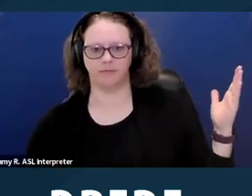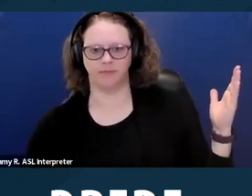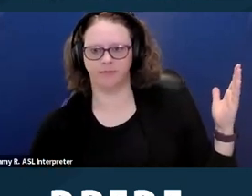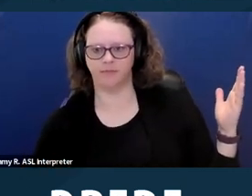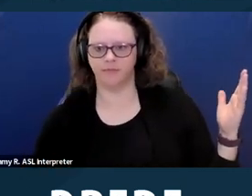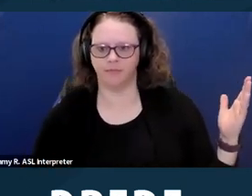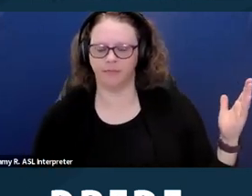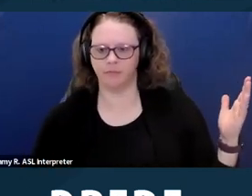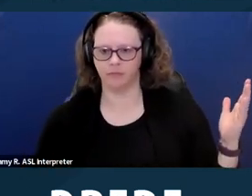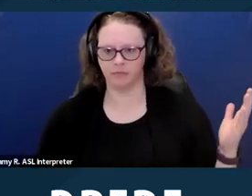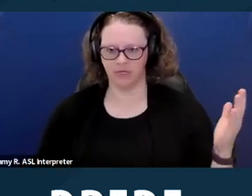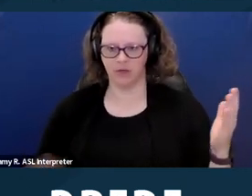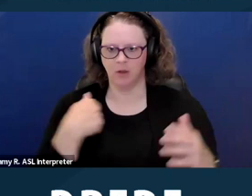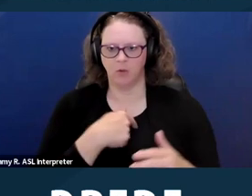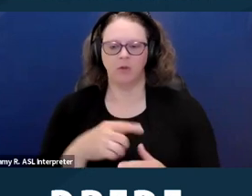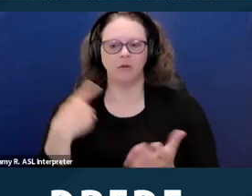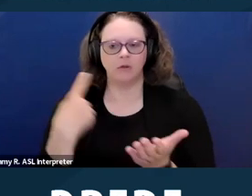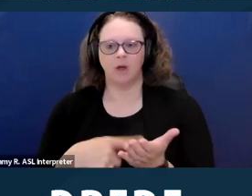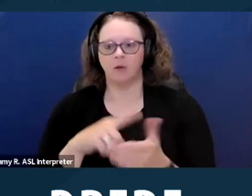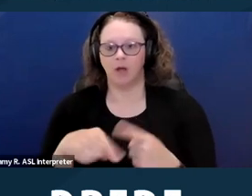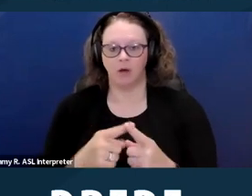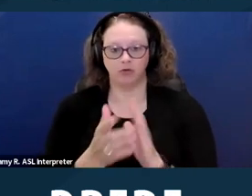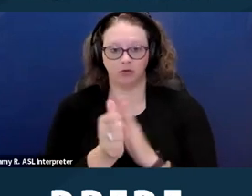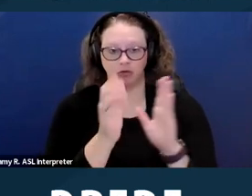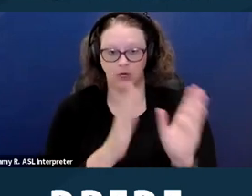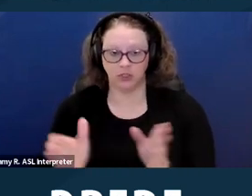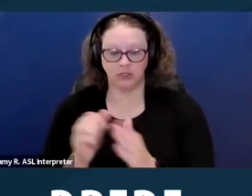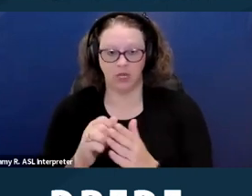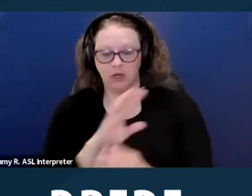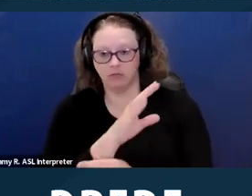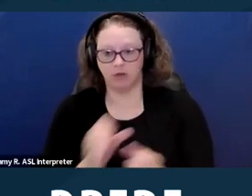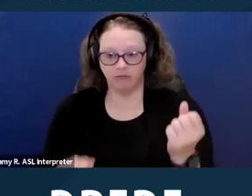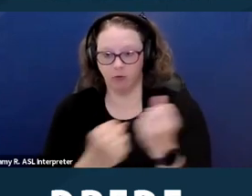So we're gonna get into strategies and enforcement of Section Eight discrimination. Next slide please.